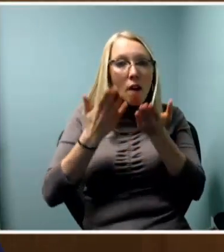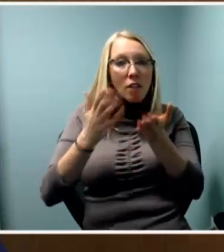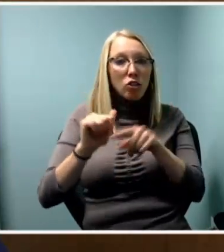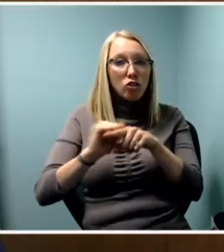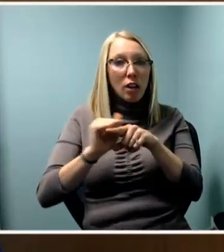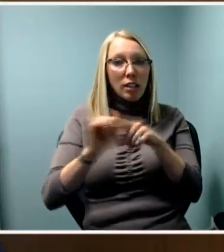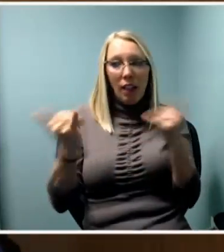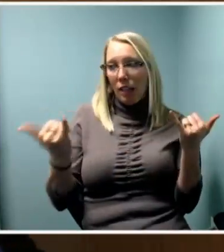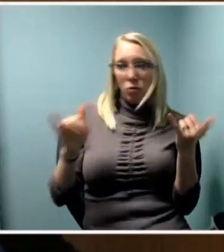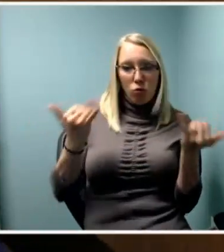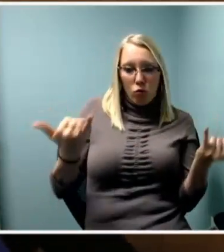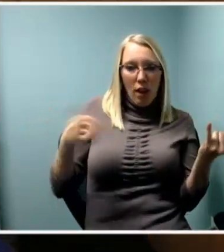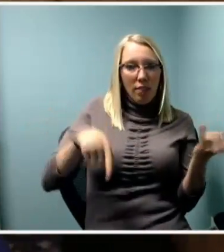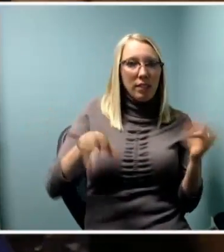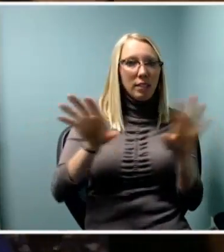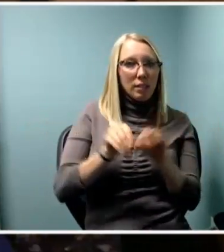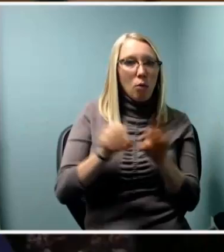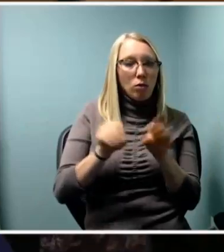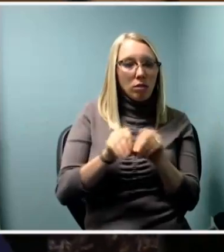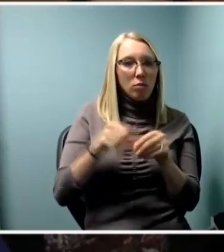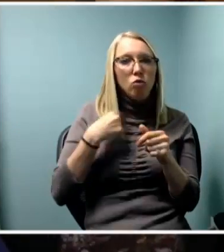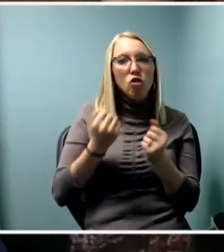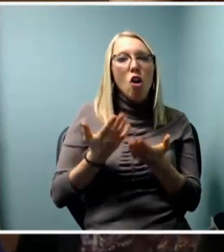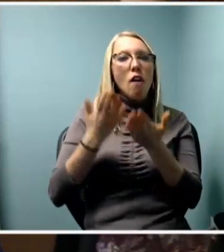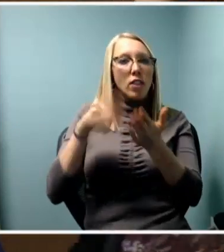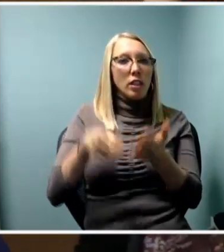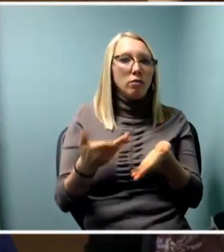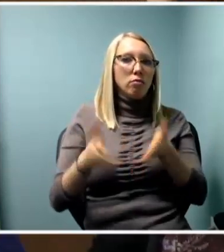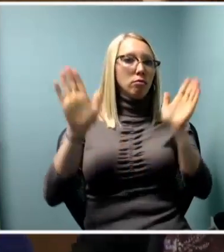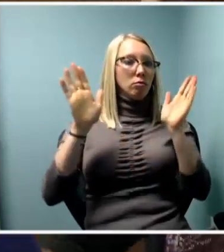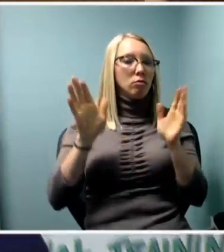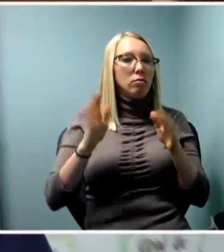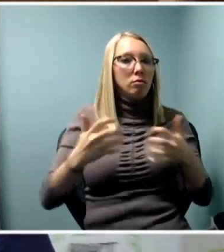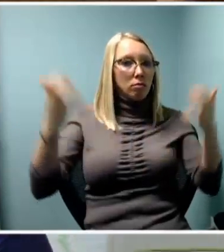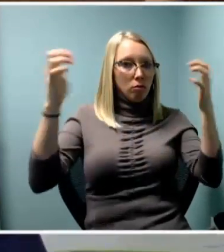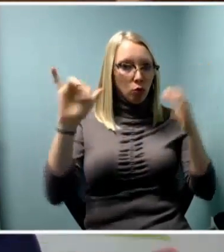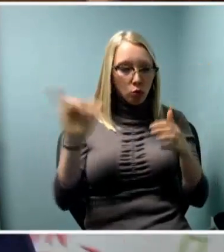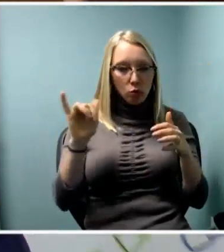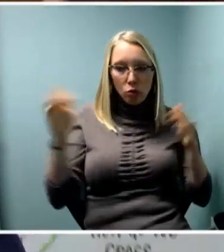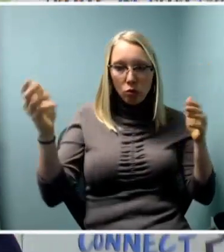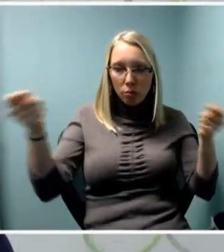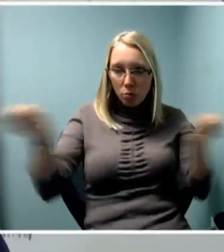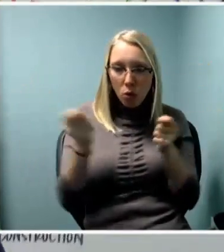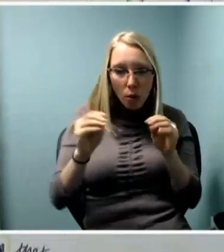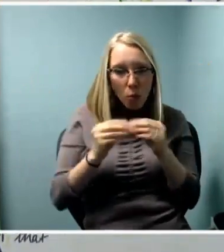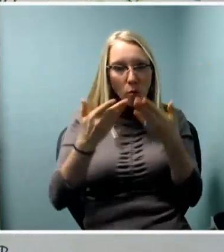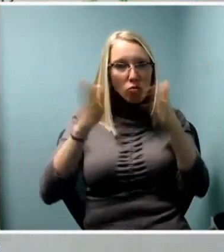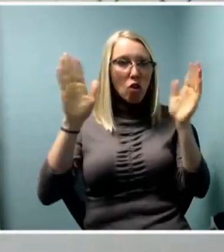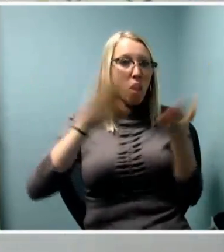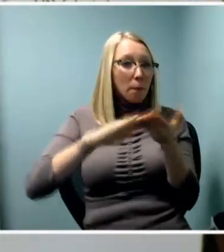on a larger scale that brings together a larger community because we have a lot of people in this room